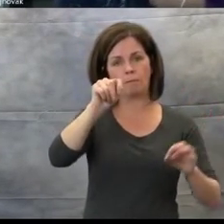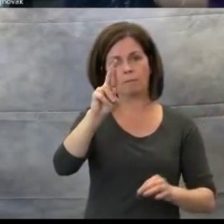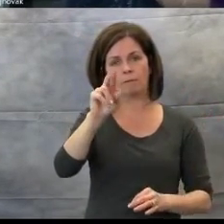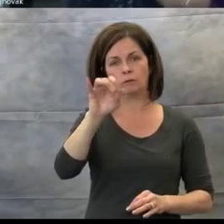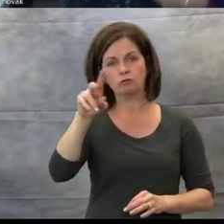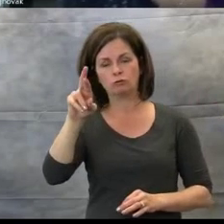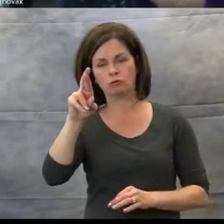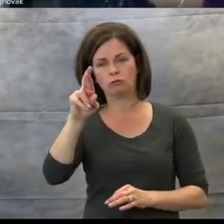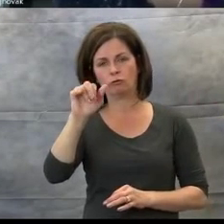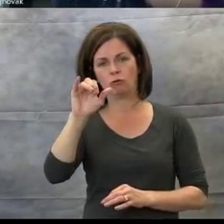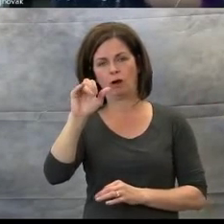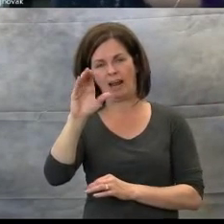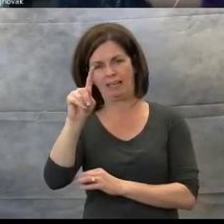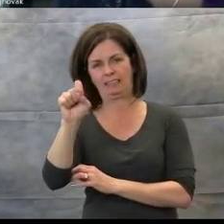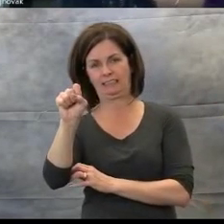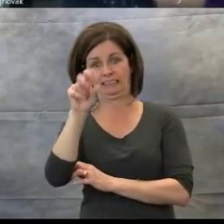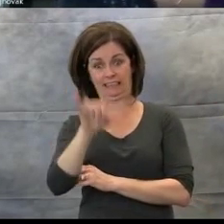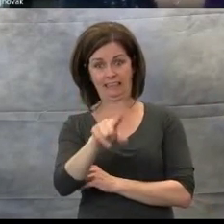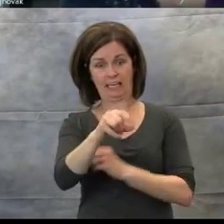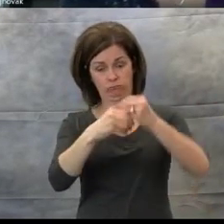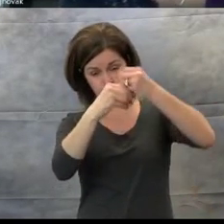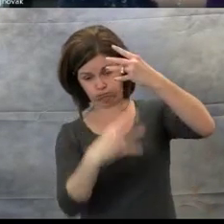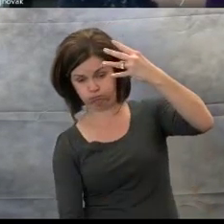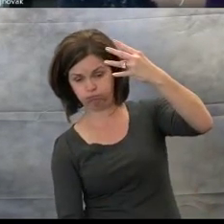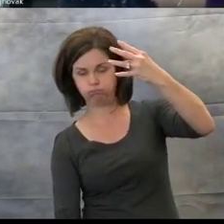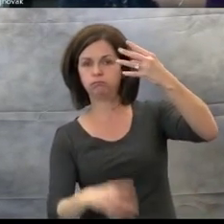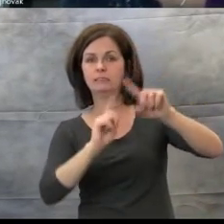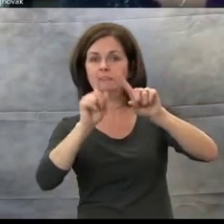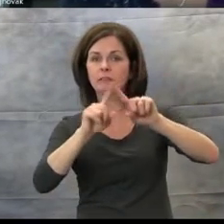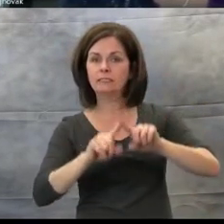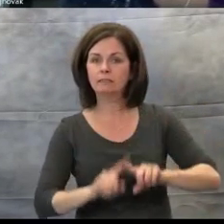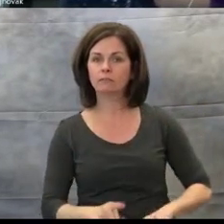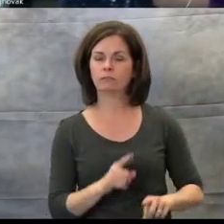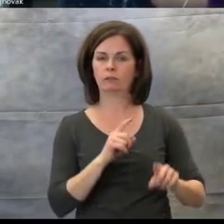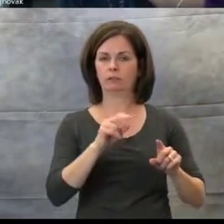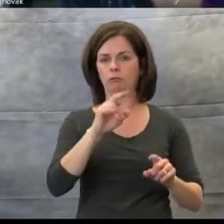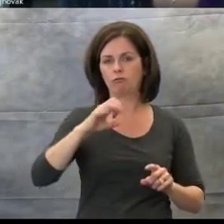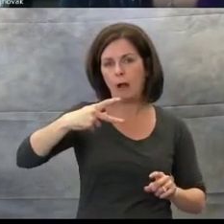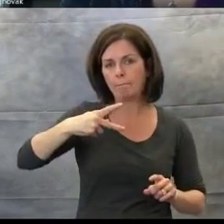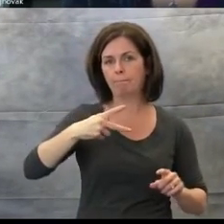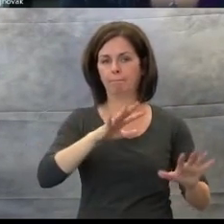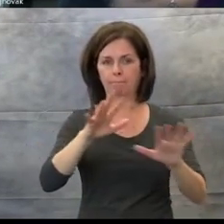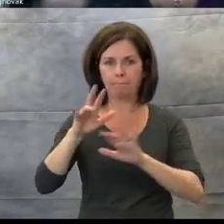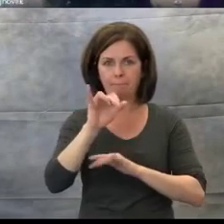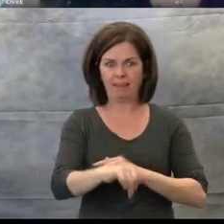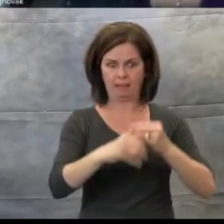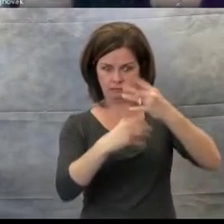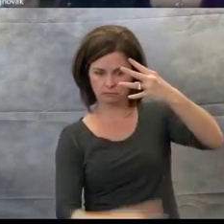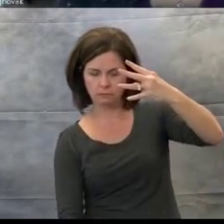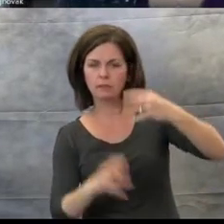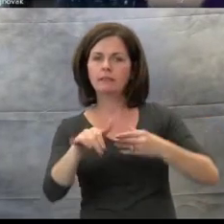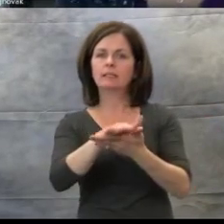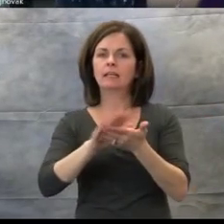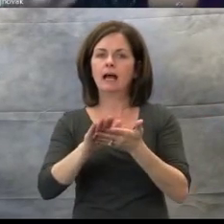for raps come up. This is a nice resource if you have a student, who needs to memorize certain information